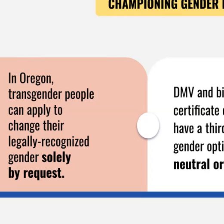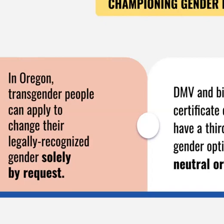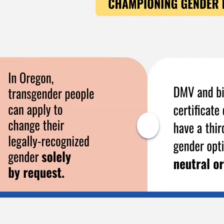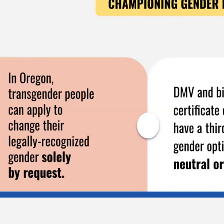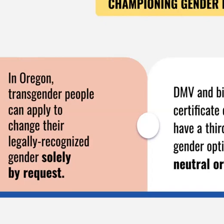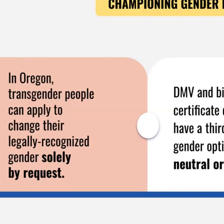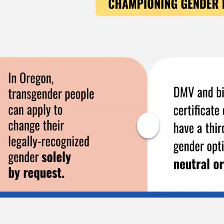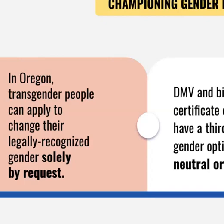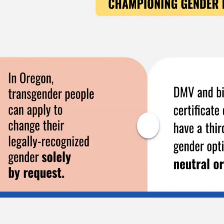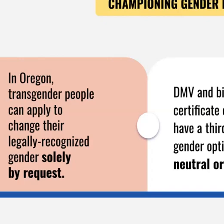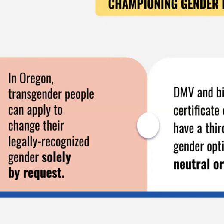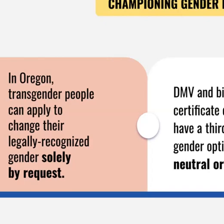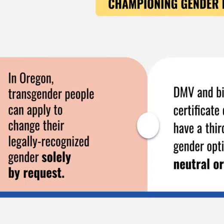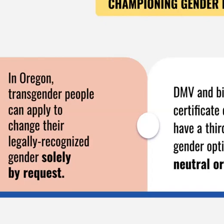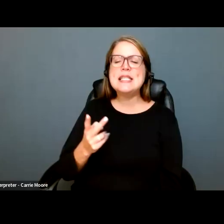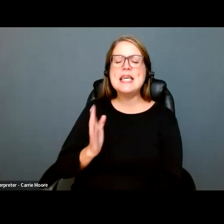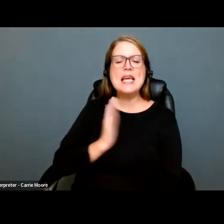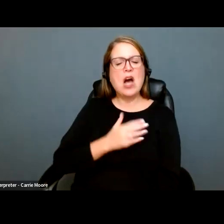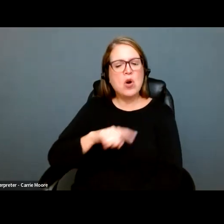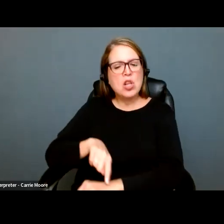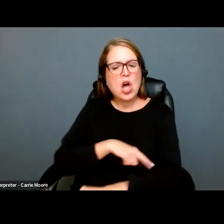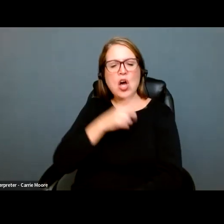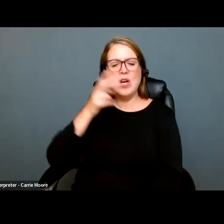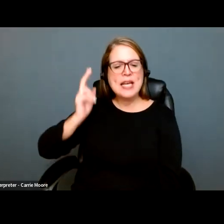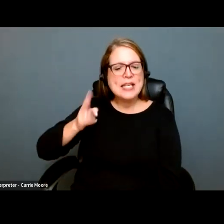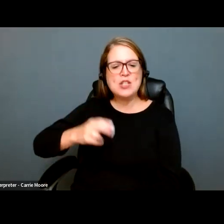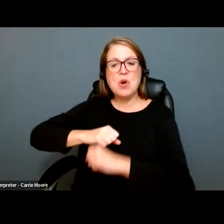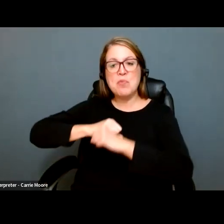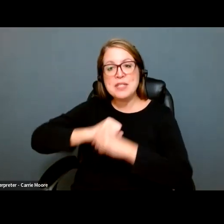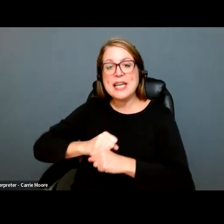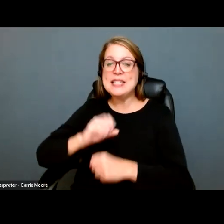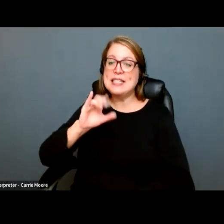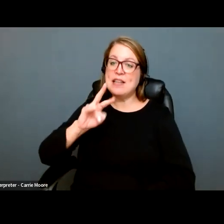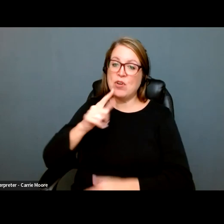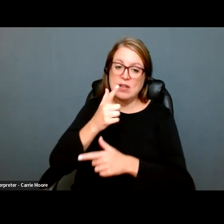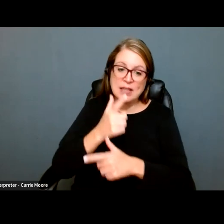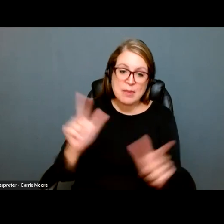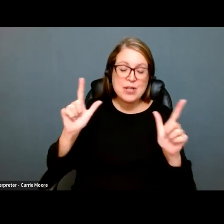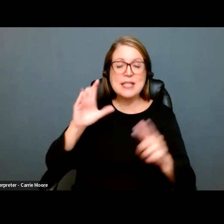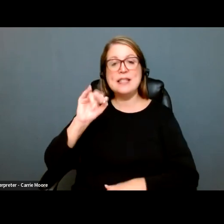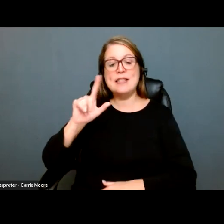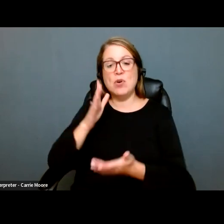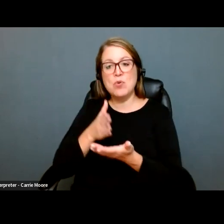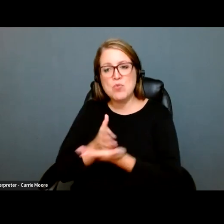6 years, and this organization and advocating for our community in summary Orion has a long history of protecting democracy, civil liberties, and civil rights. liberties and civil rights. However, these protections and However, this protections and advancement did not happen overnight.